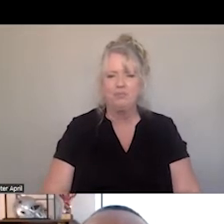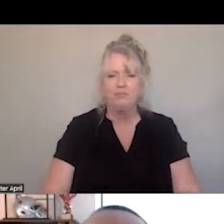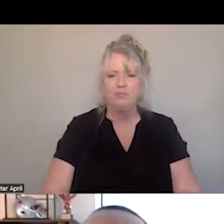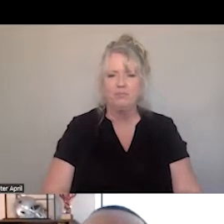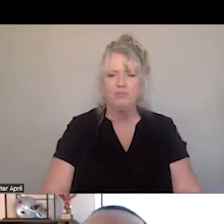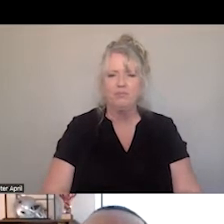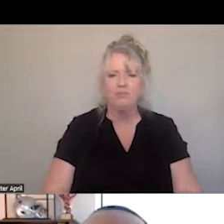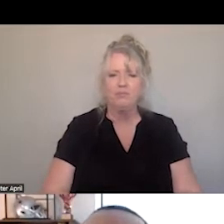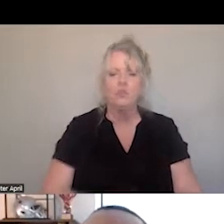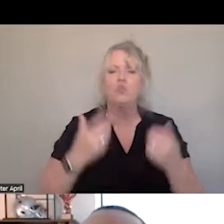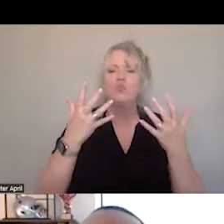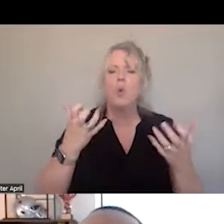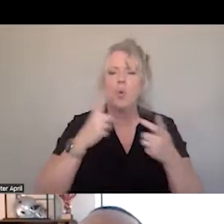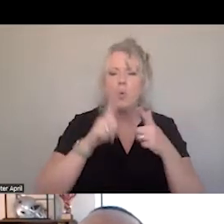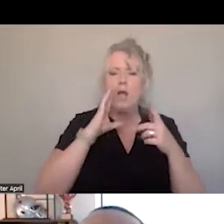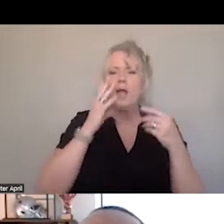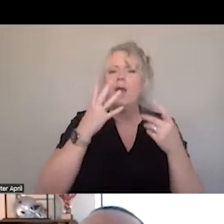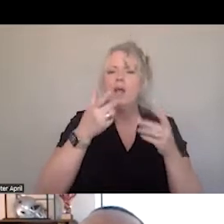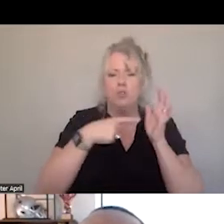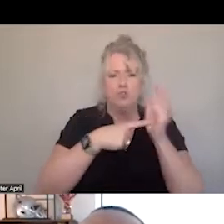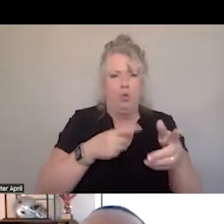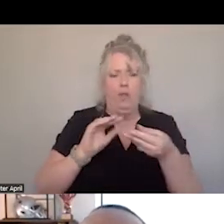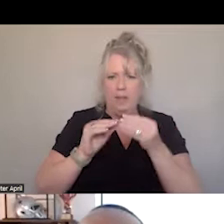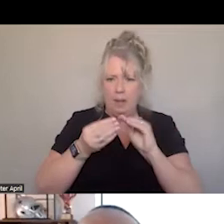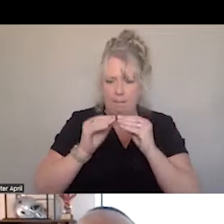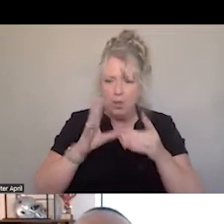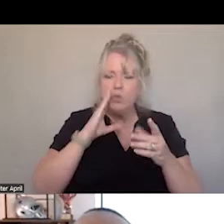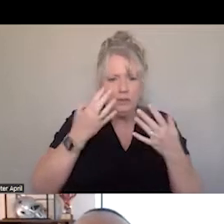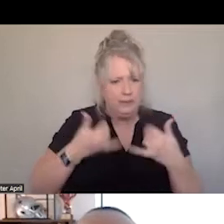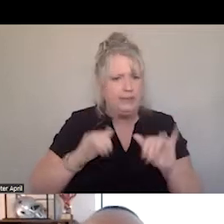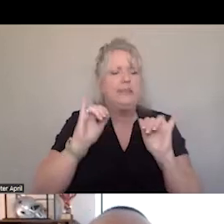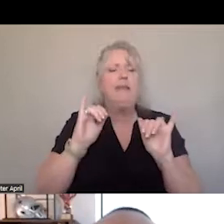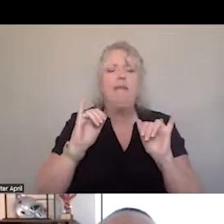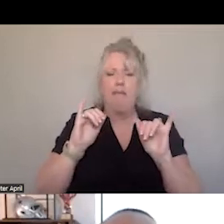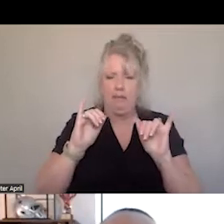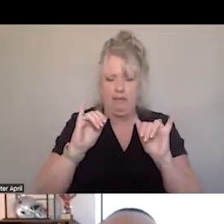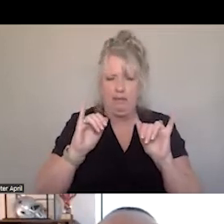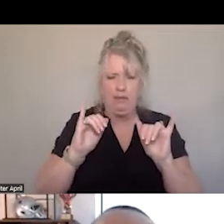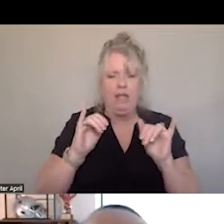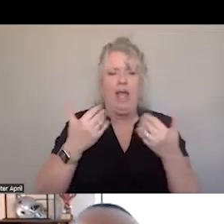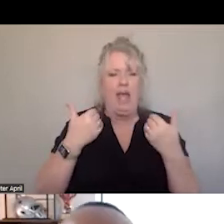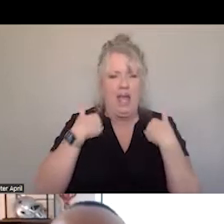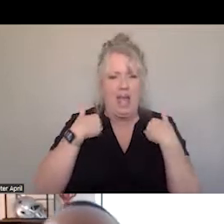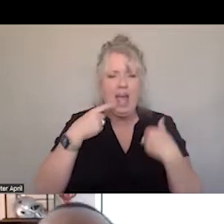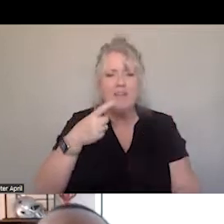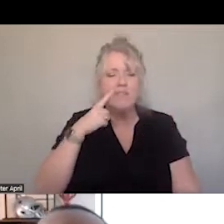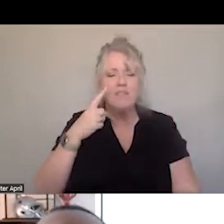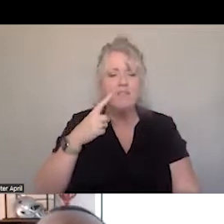SO, JUST WANT TO BRING ATTENTION TO THE NUMBERS. WE STILL HAVE OUR HIGHEST SHOWING FOR THE,